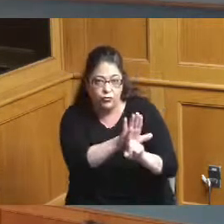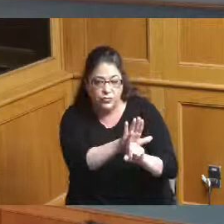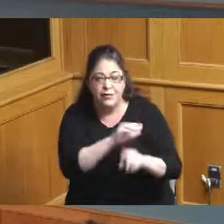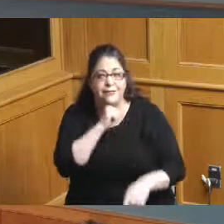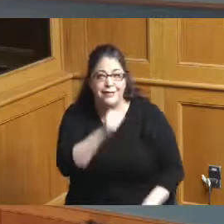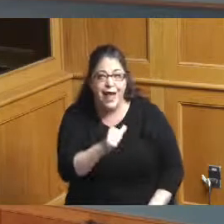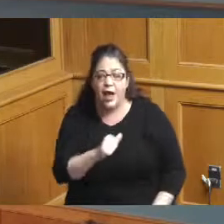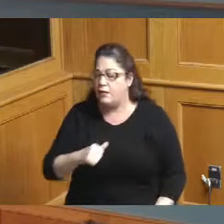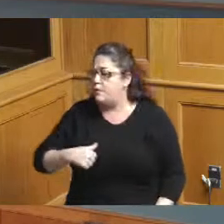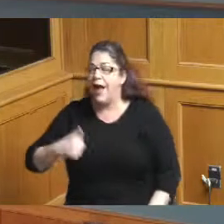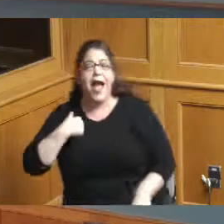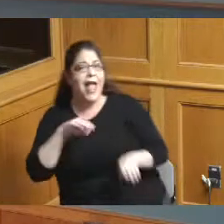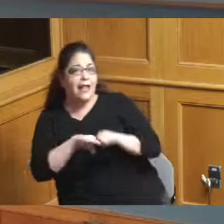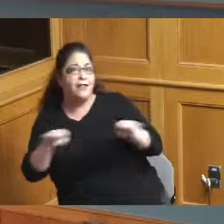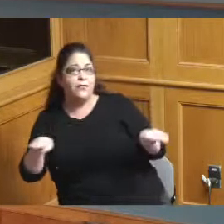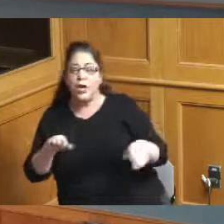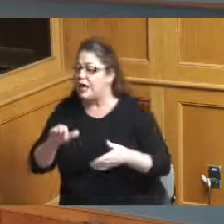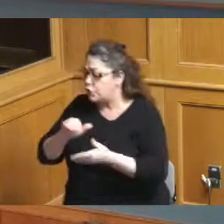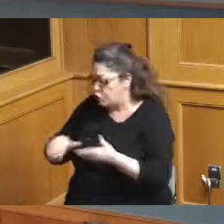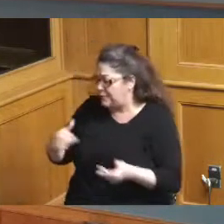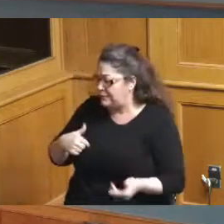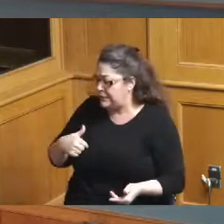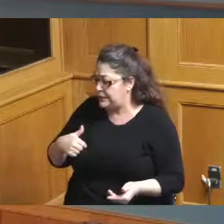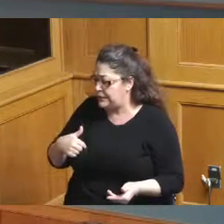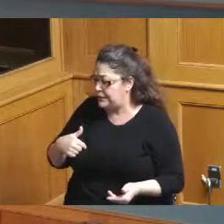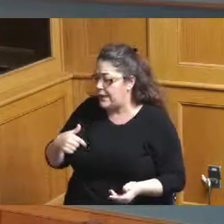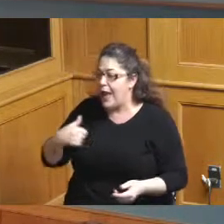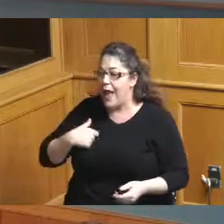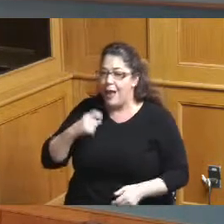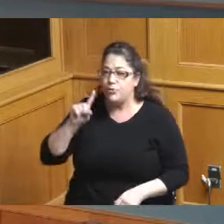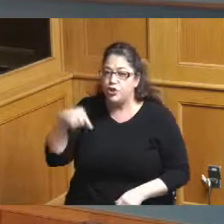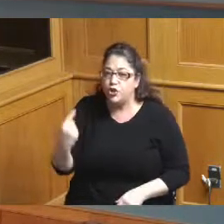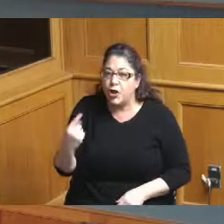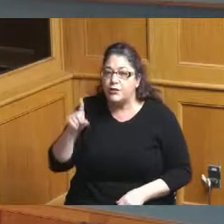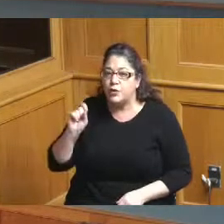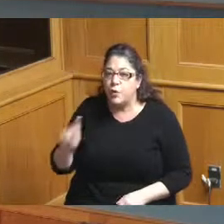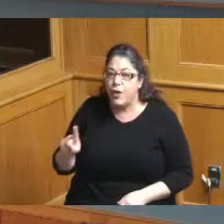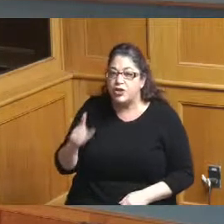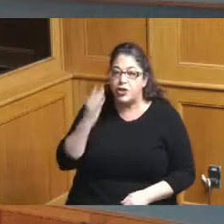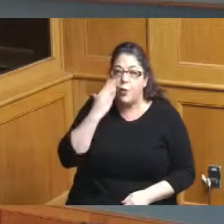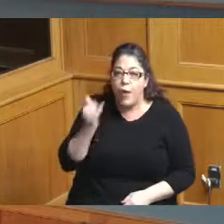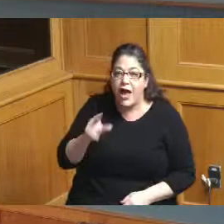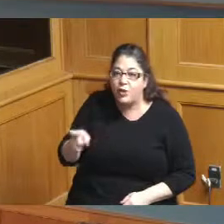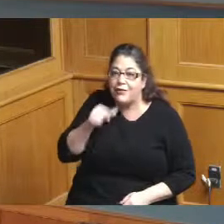I had the full excuse me I'm just questioning why you did not get you don't ask me and I'm